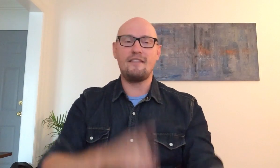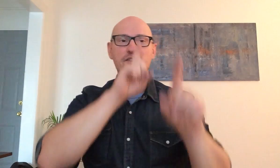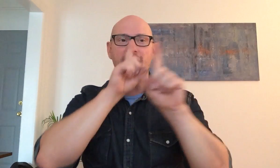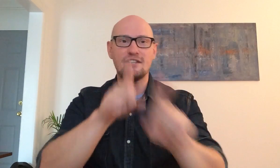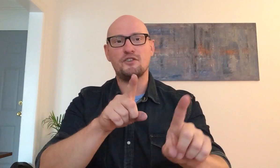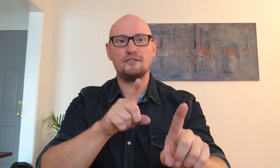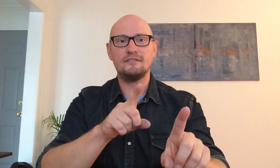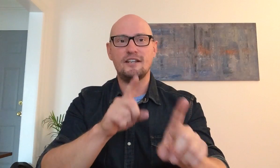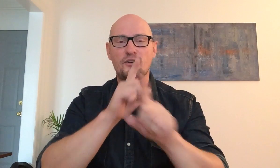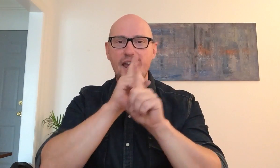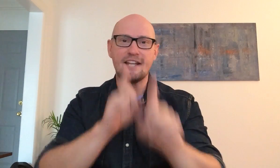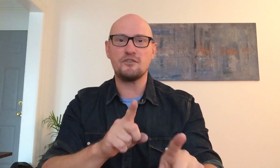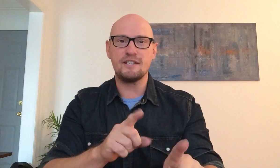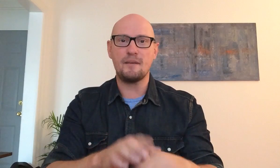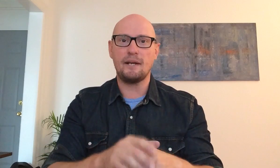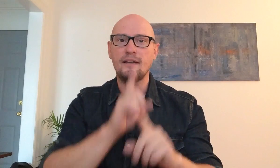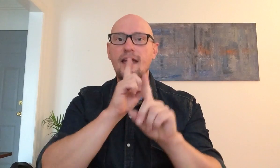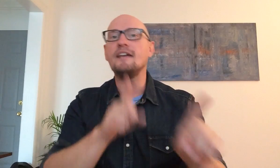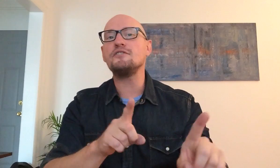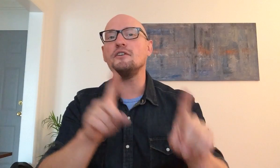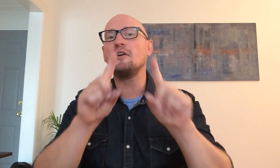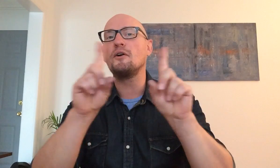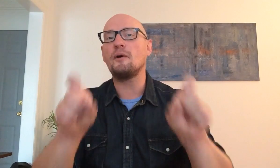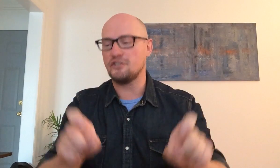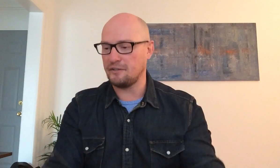there's answer like you're answering somebody answer question